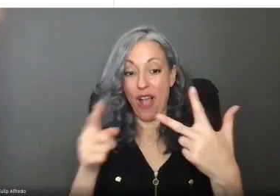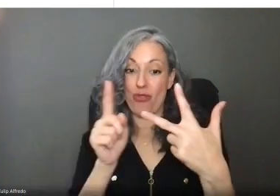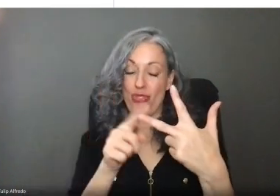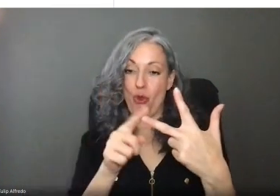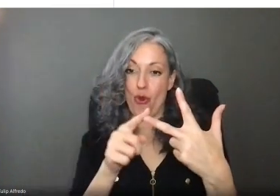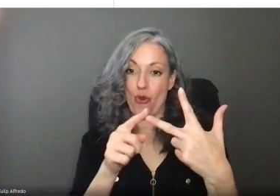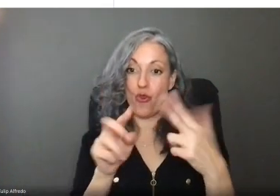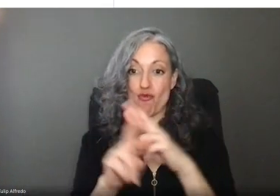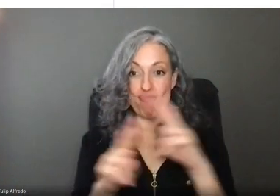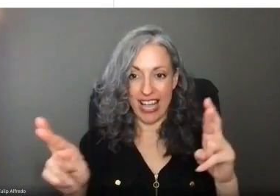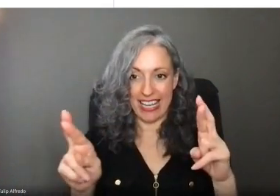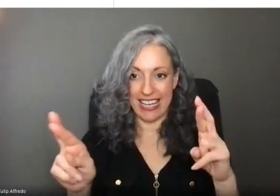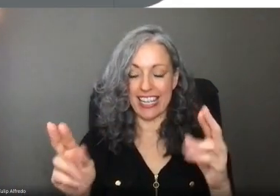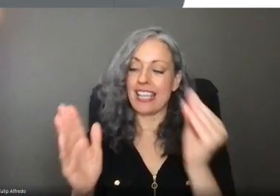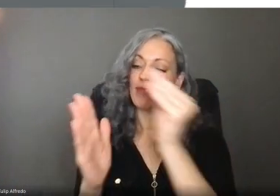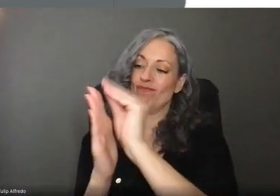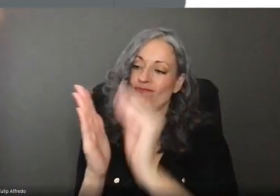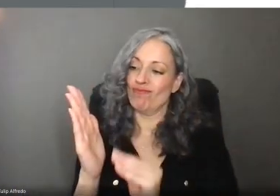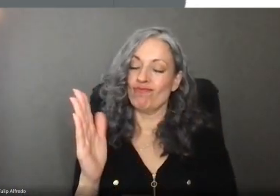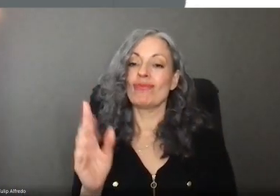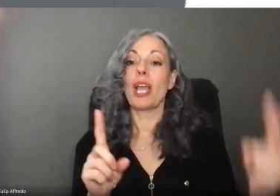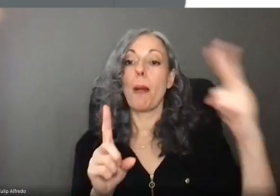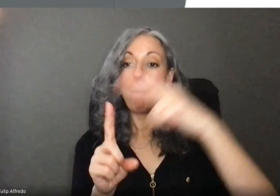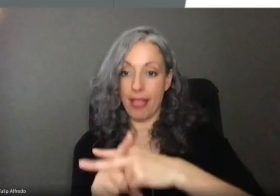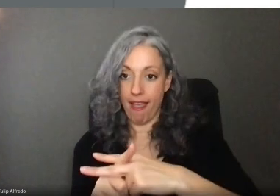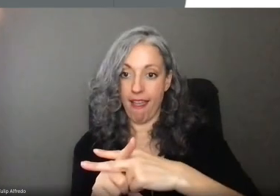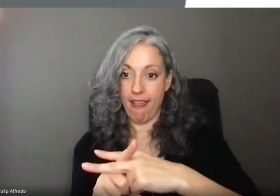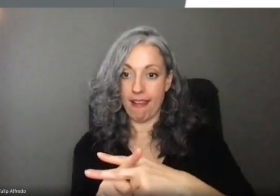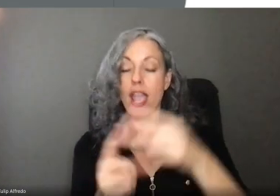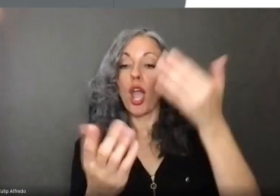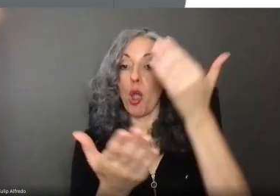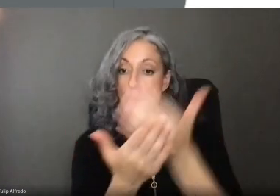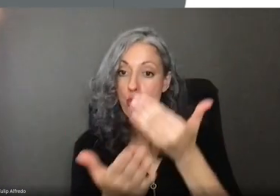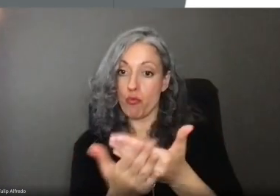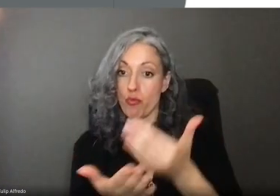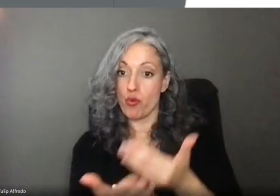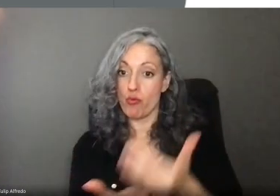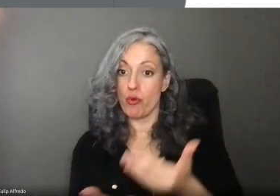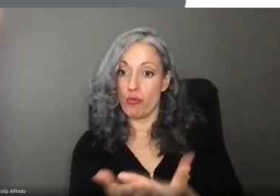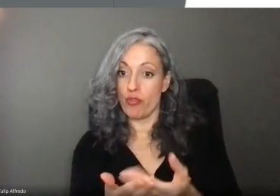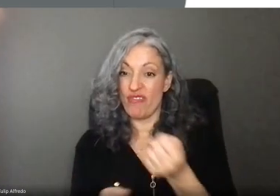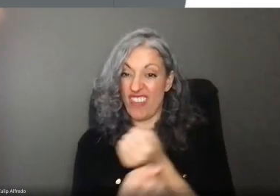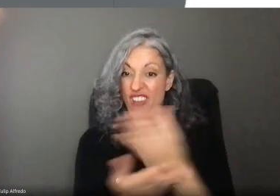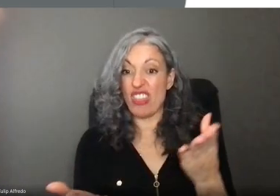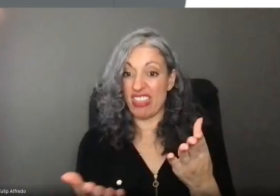The third step is to fill out your application for benefits and submit documents for verification.